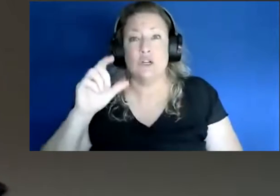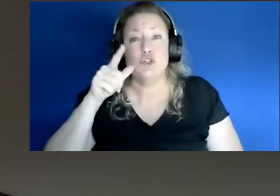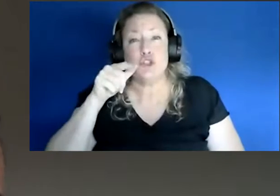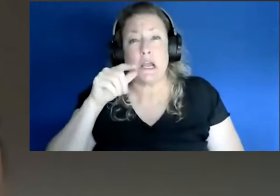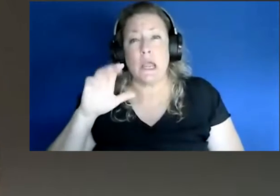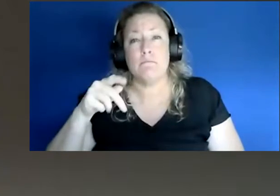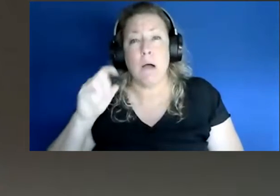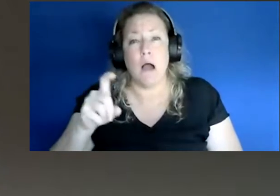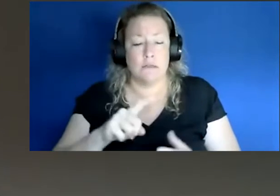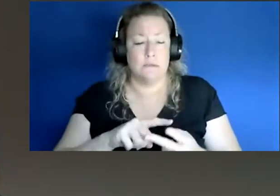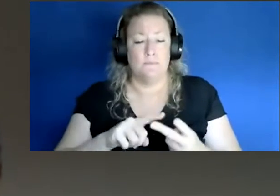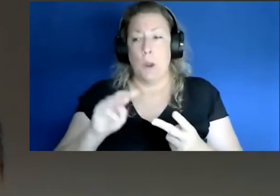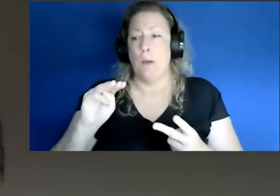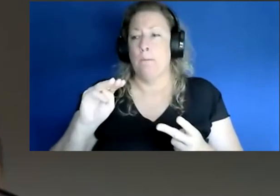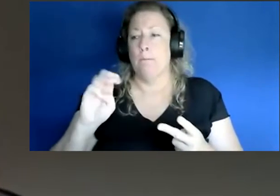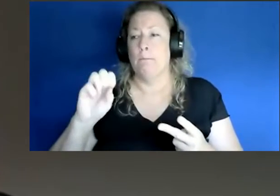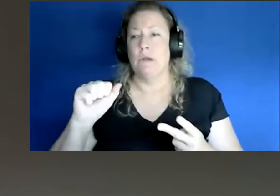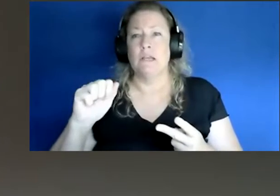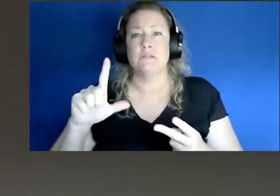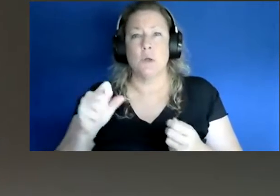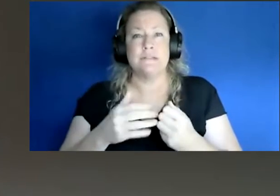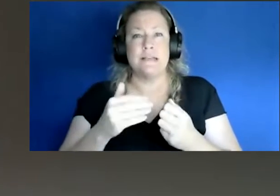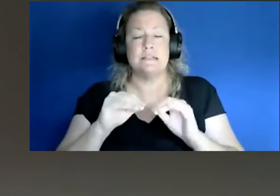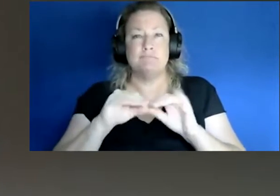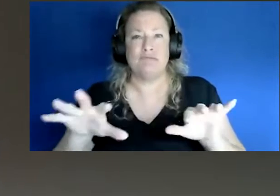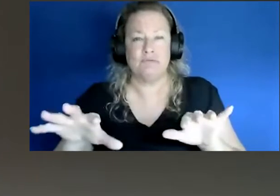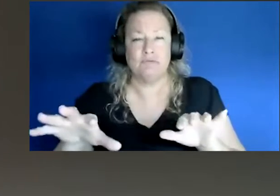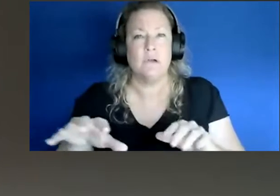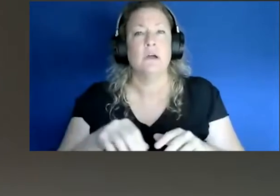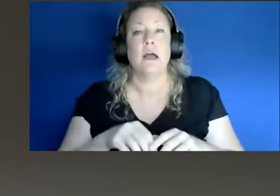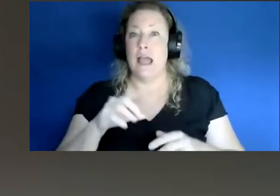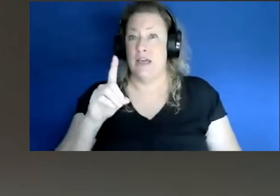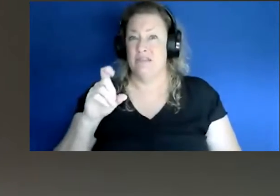measles is very transmissible and now you know the delta variant is right up there in terms of in